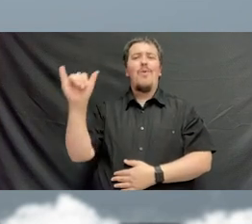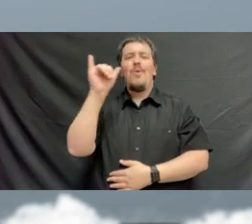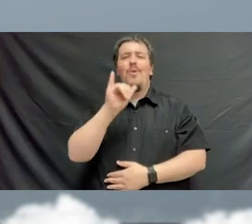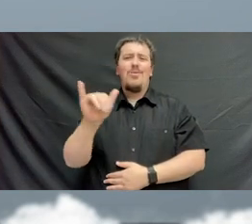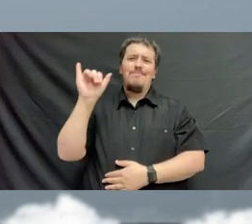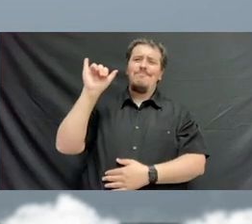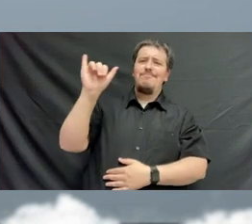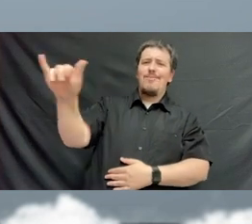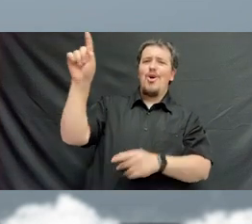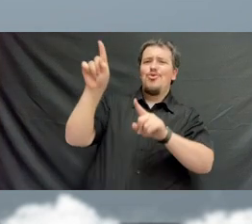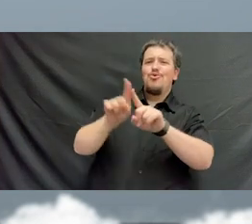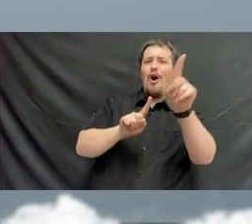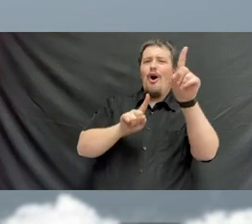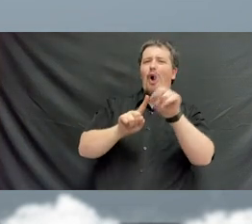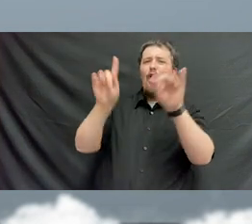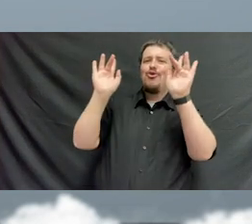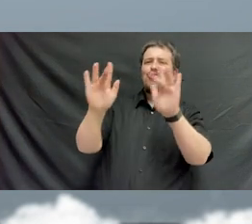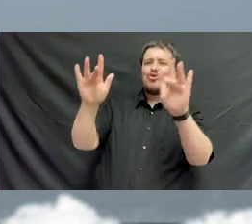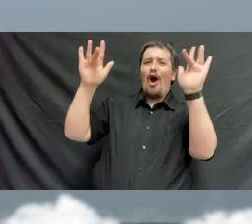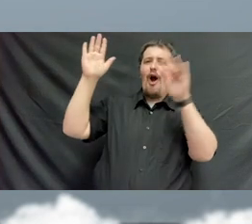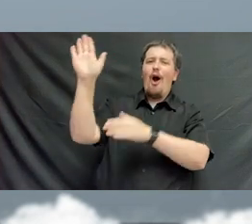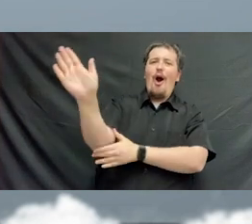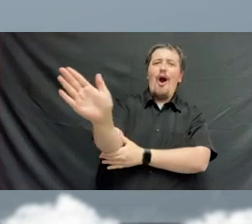O say does that star spangled banner yet wave